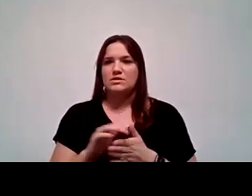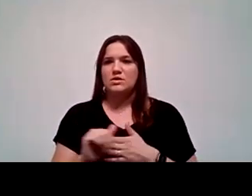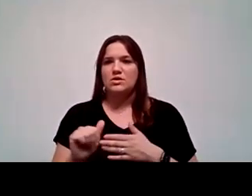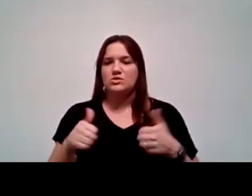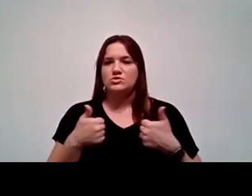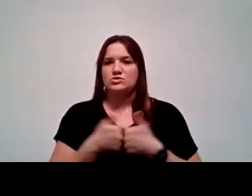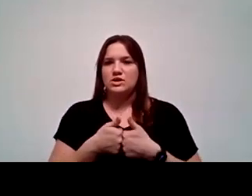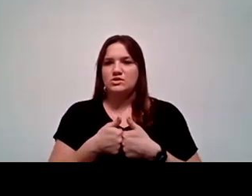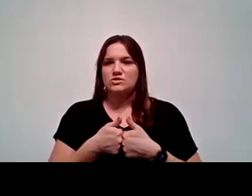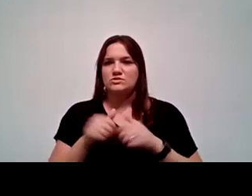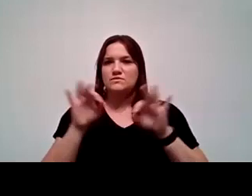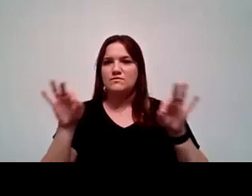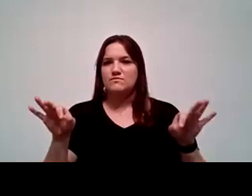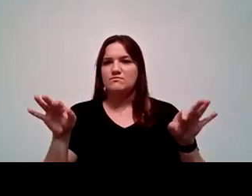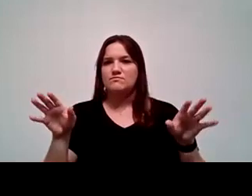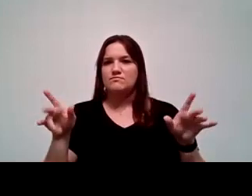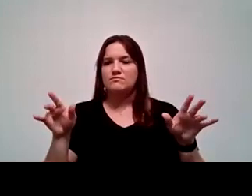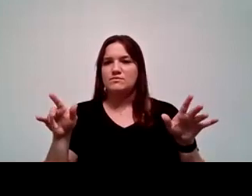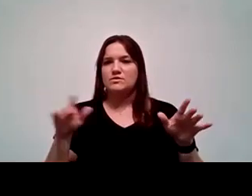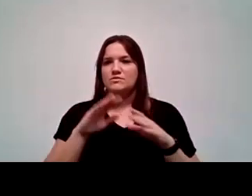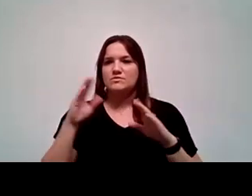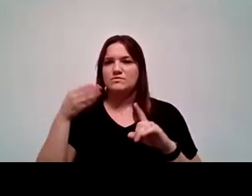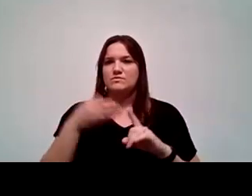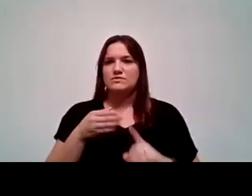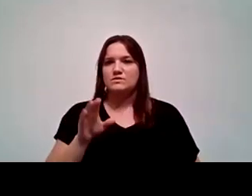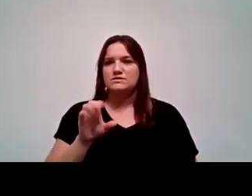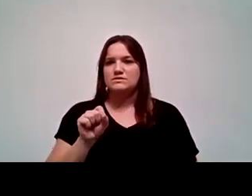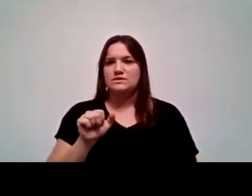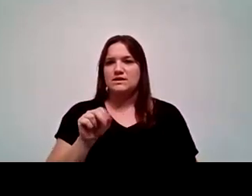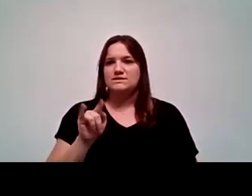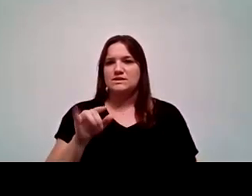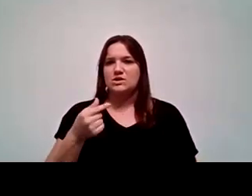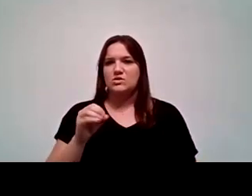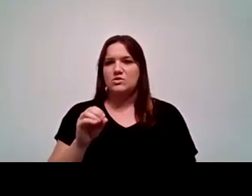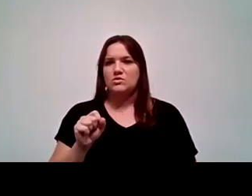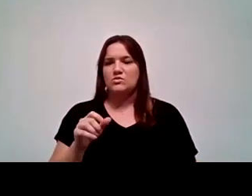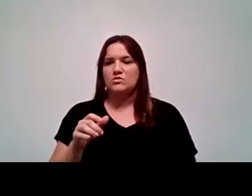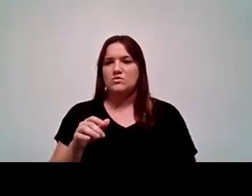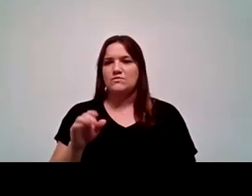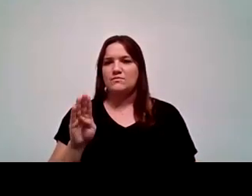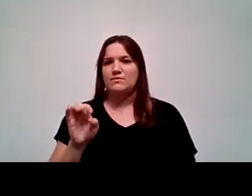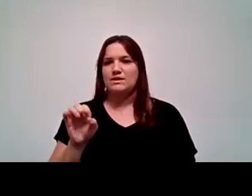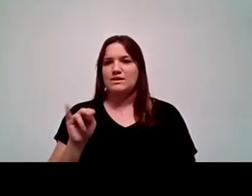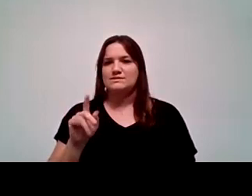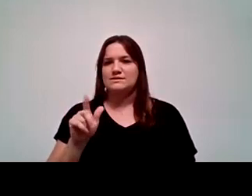The framework was around Sentido de Pertenencia, which is that sense of belonging that I shared previously.